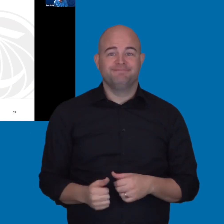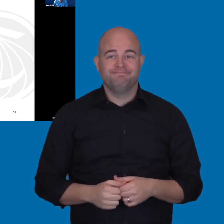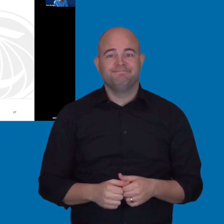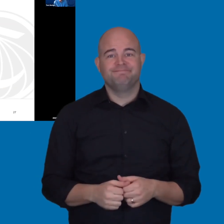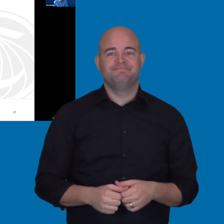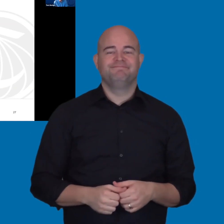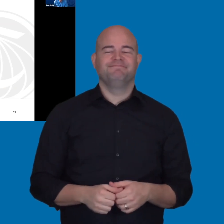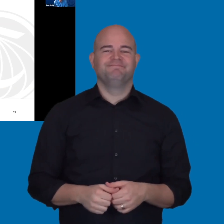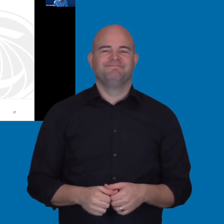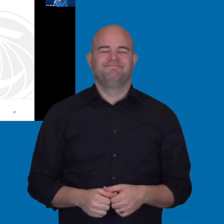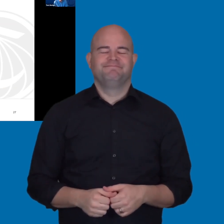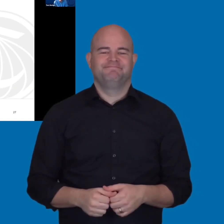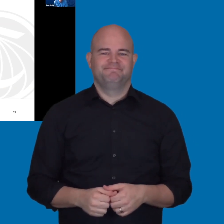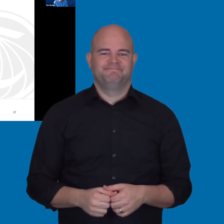That's another possibility.